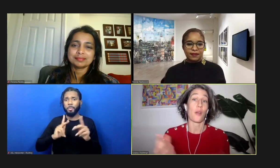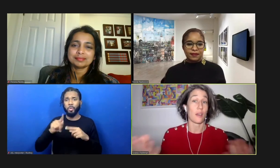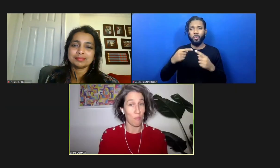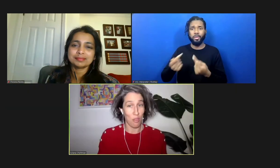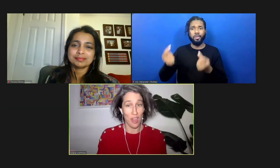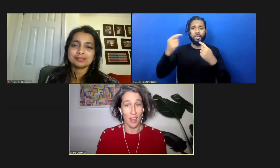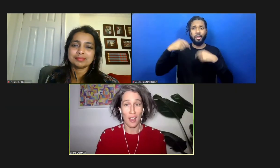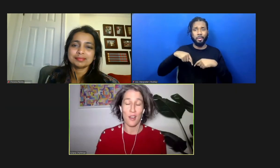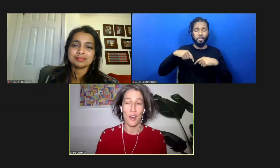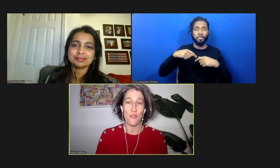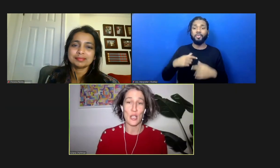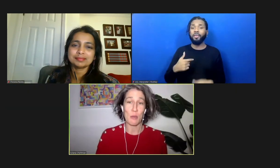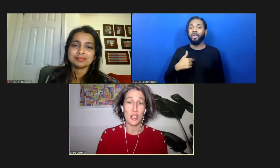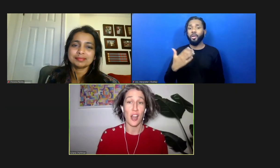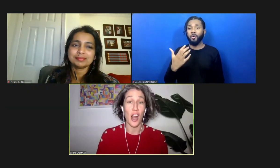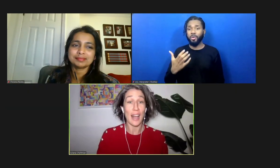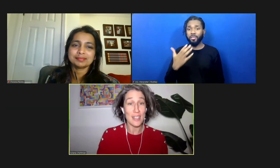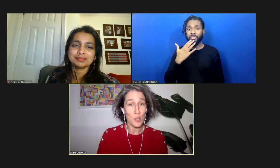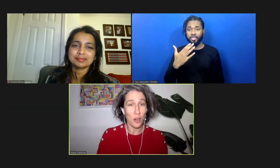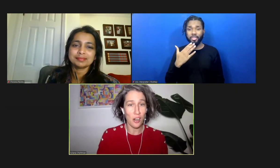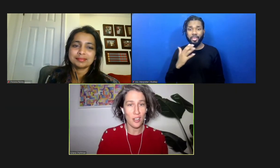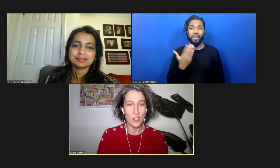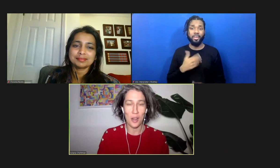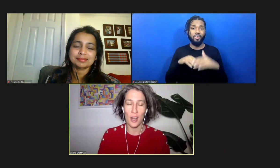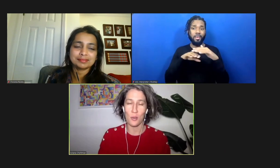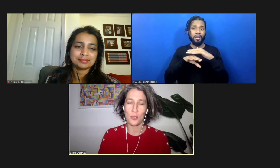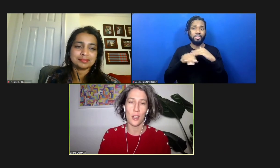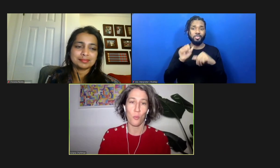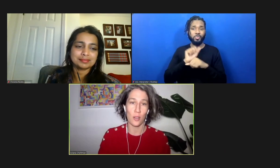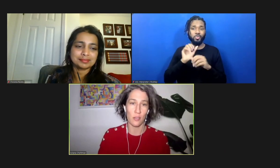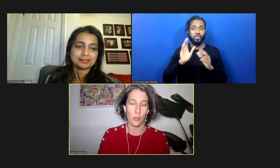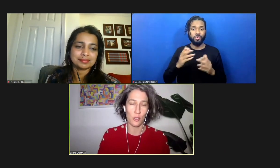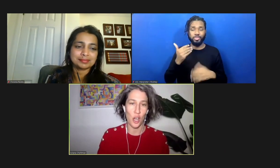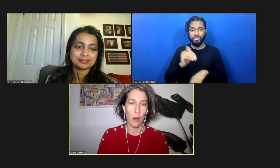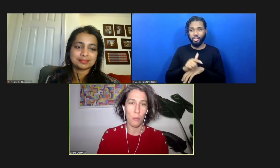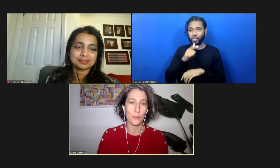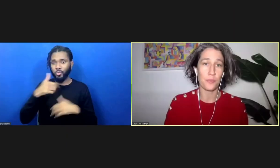I want to thank very specially our access workers tonight who did a wonderful job.